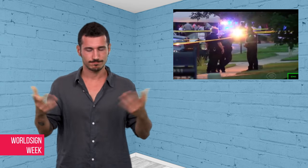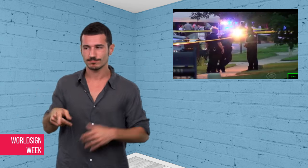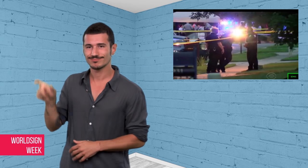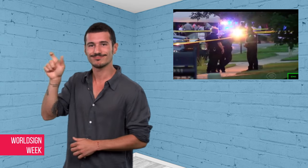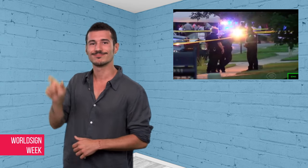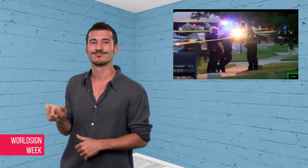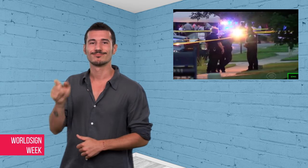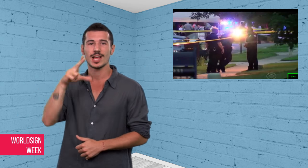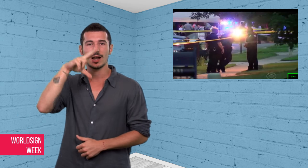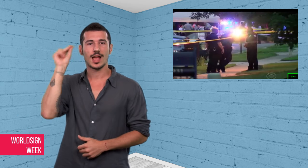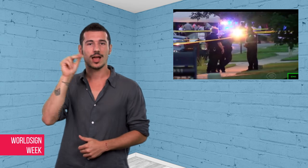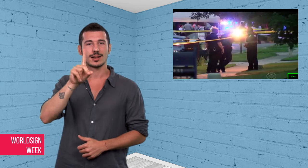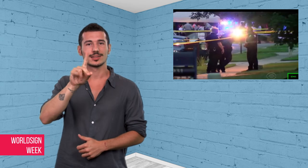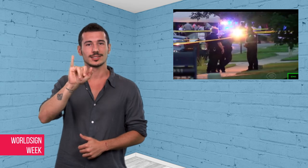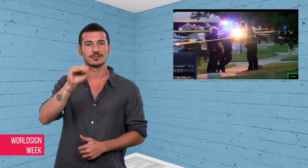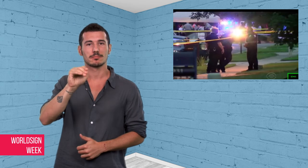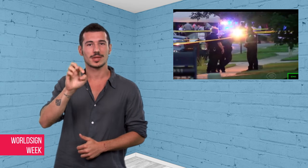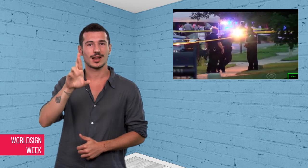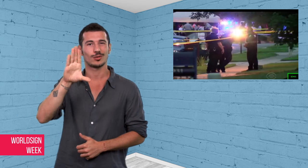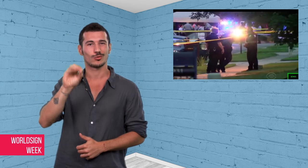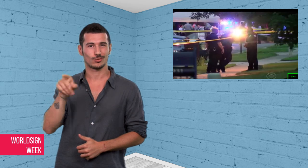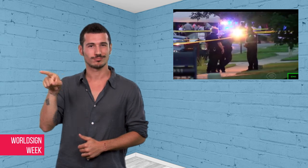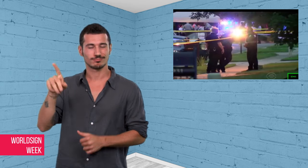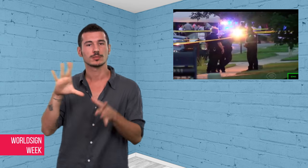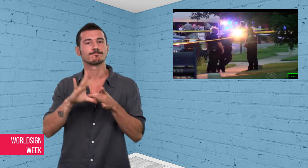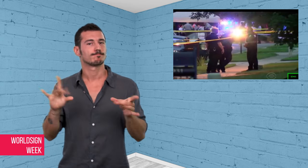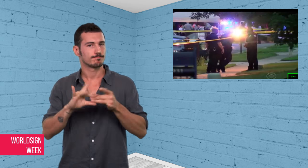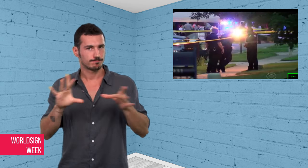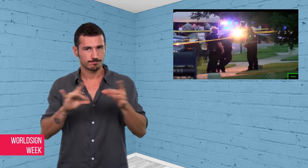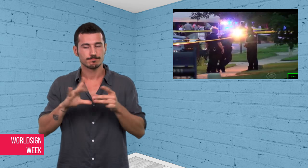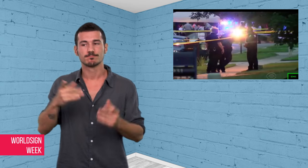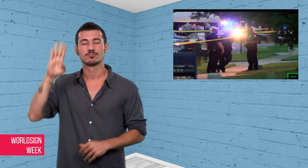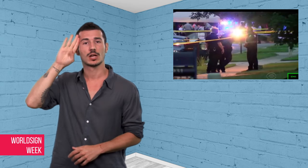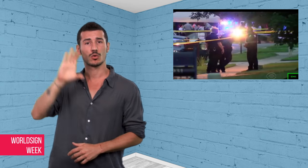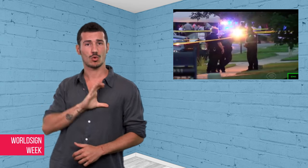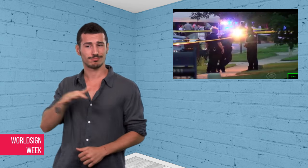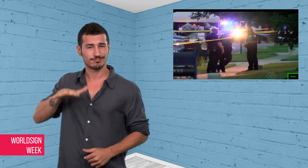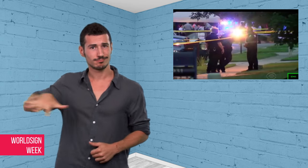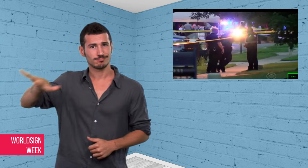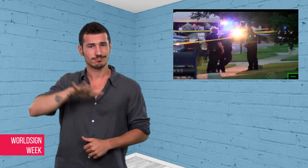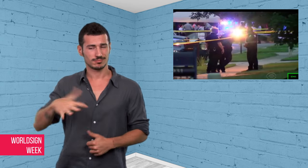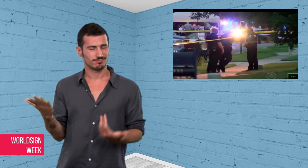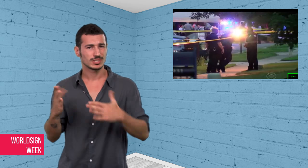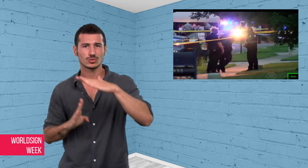Nyle Dimarco tweeted “Polices need to QUIT using